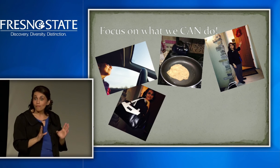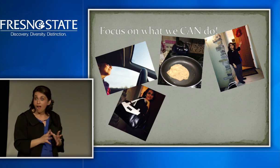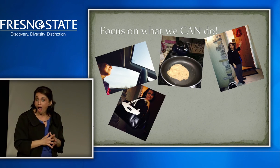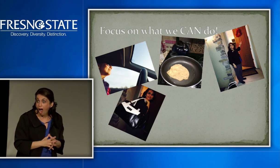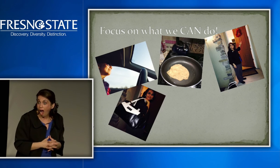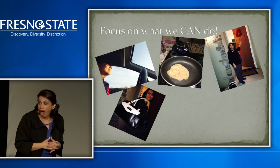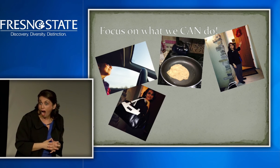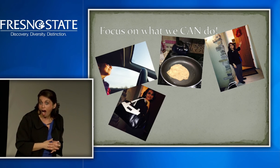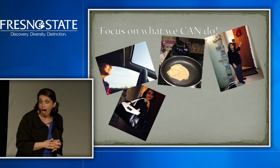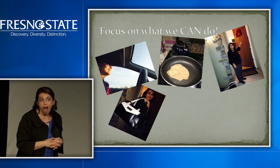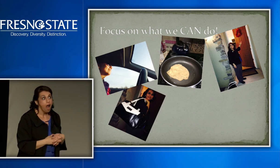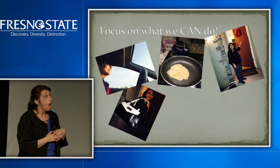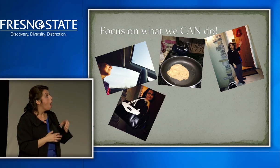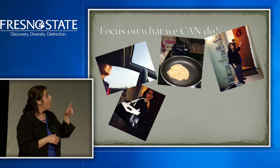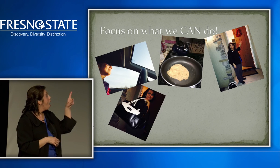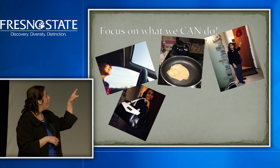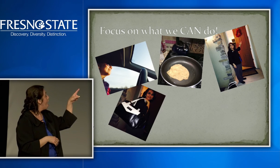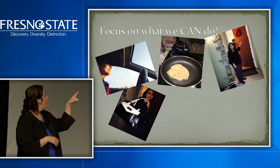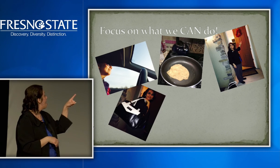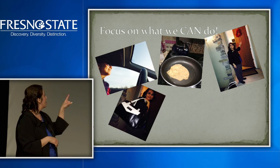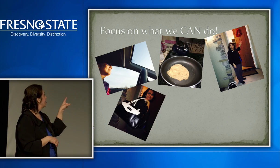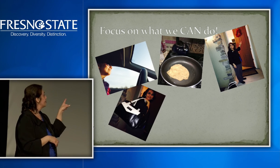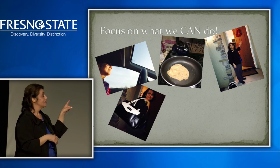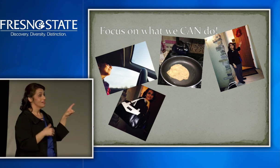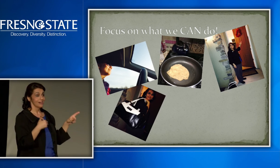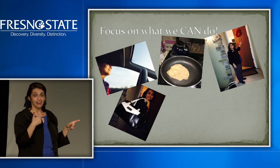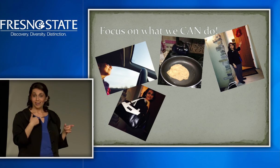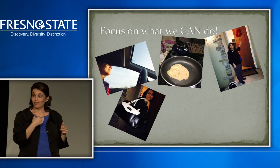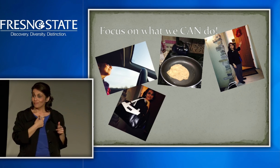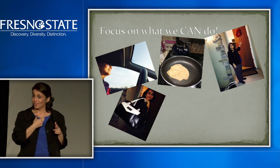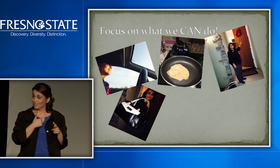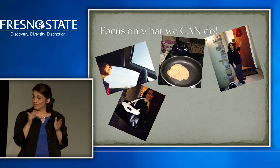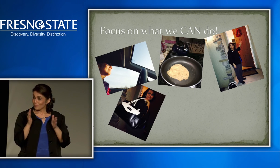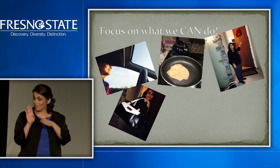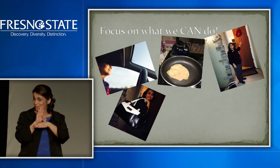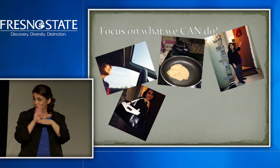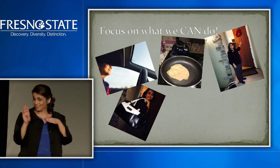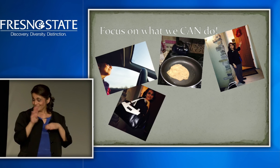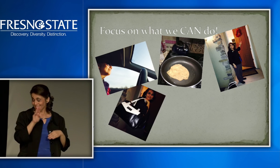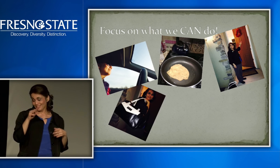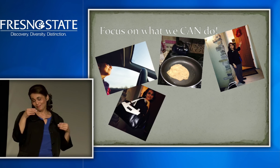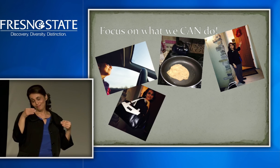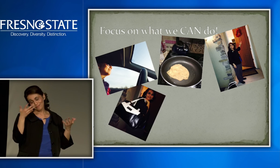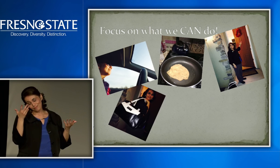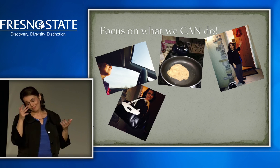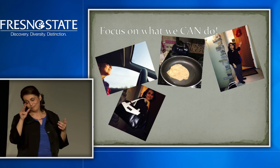I own my own home. I have my own small business.